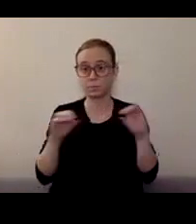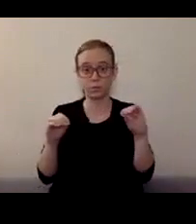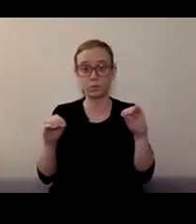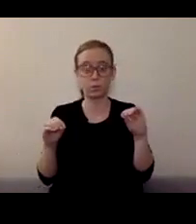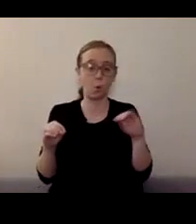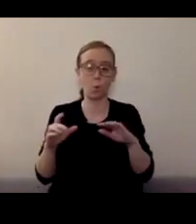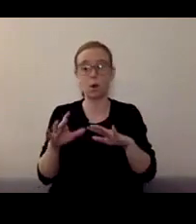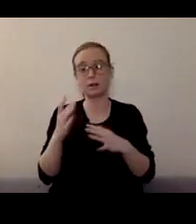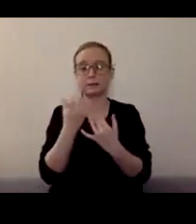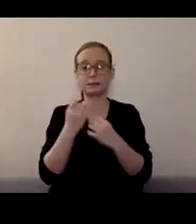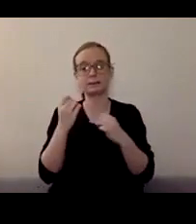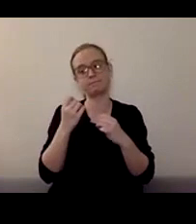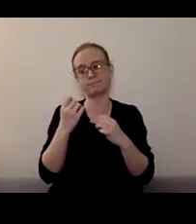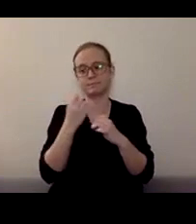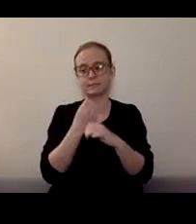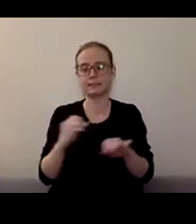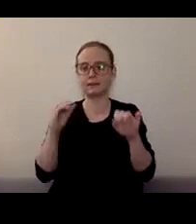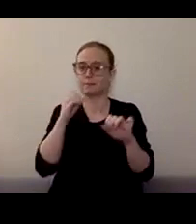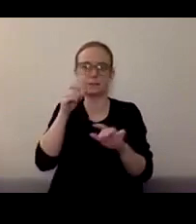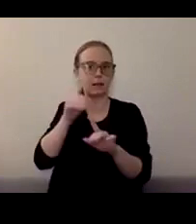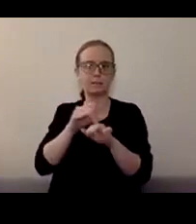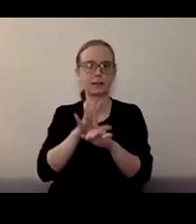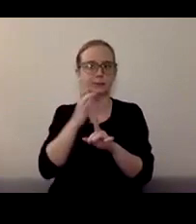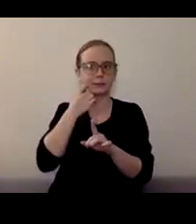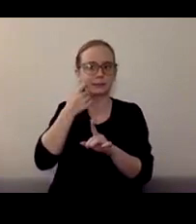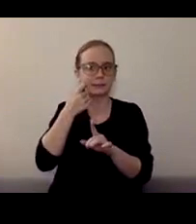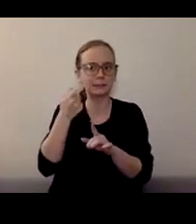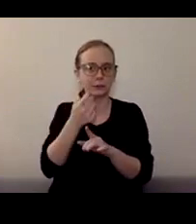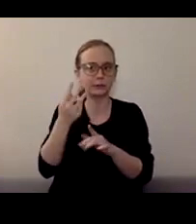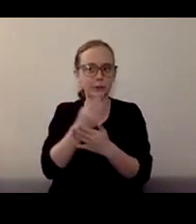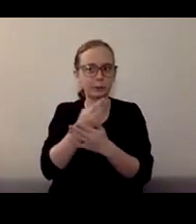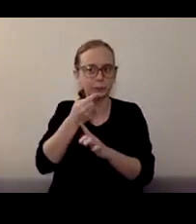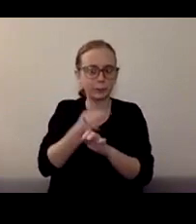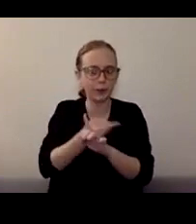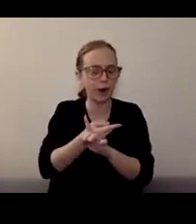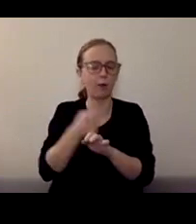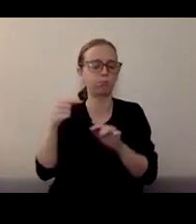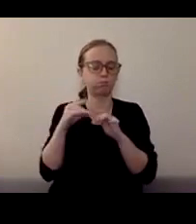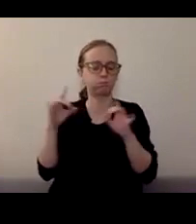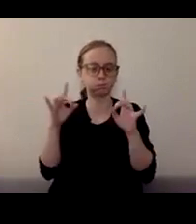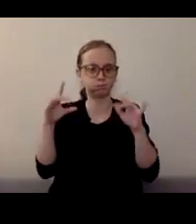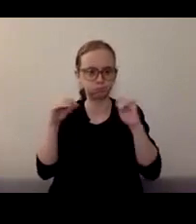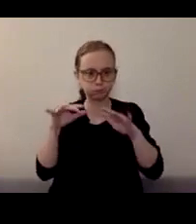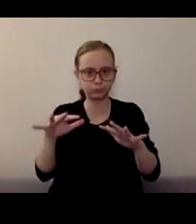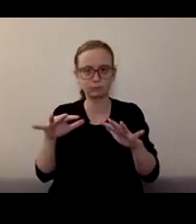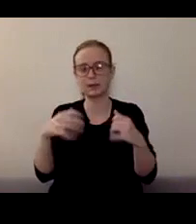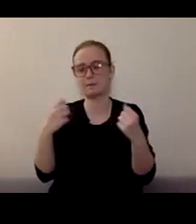have caused unprecedented stress. Health worries, financial strain, isolation, and loss of friends and loved ones